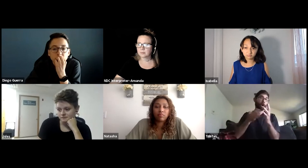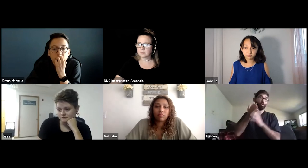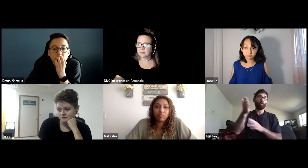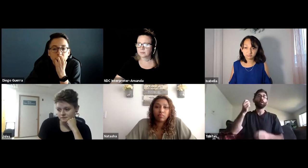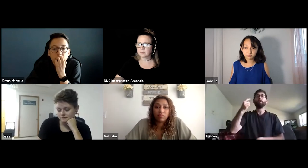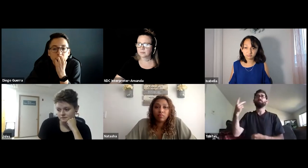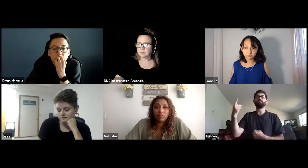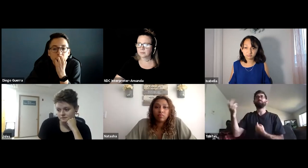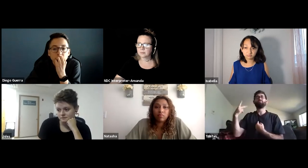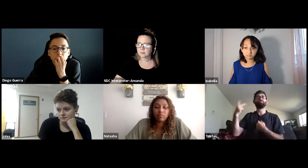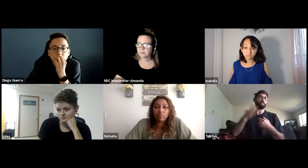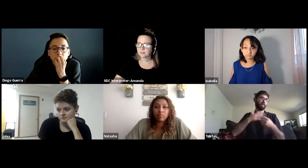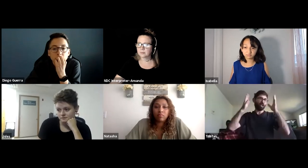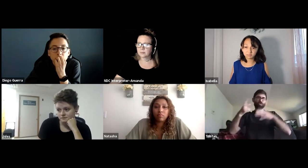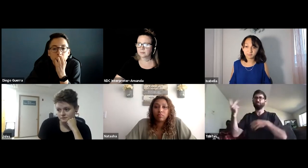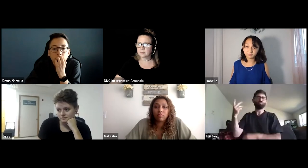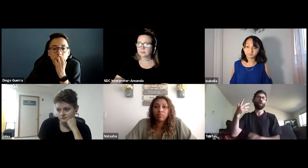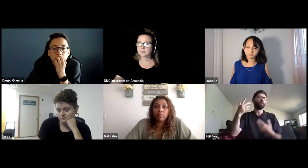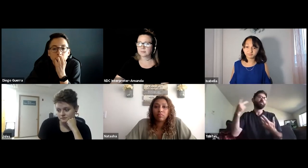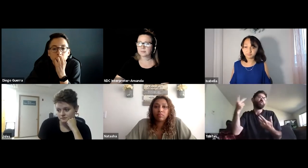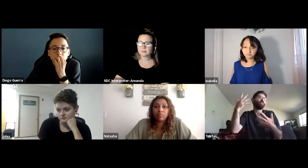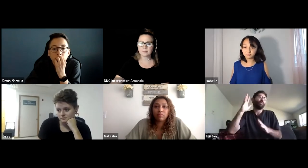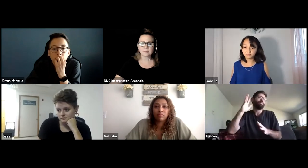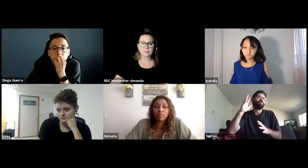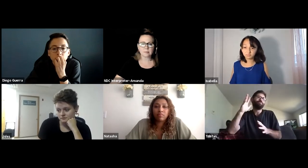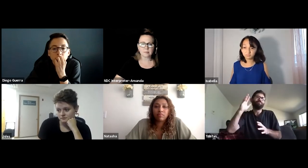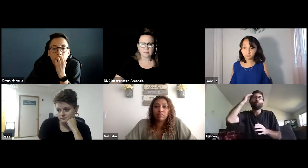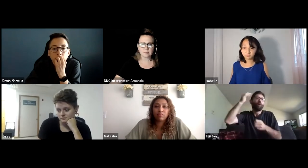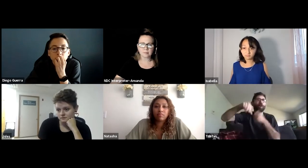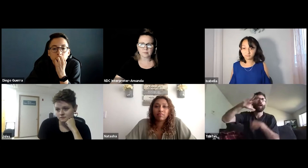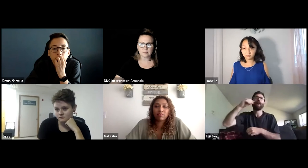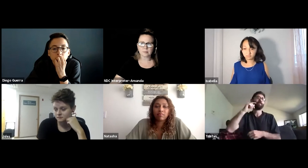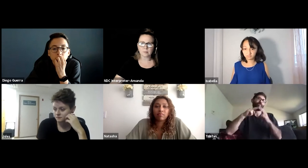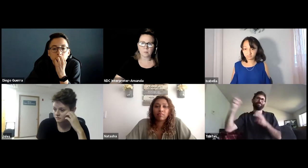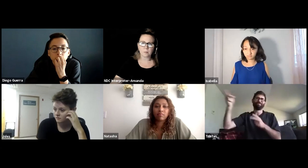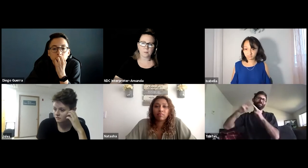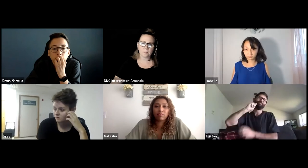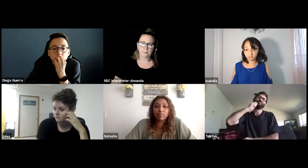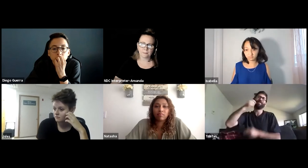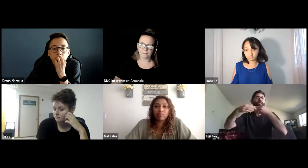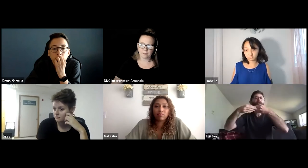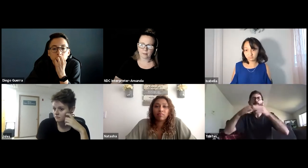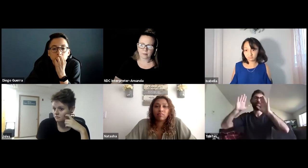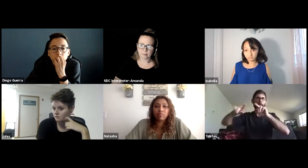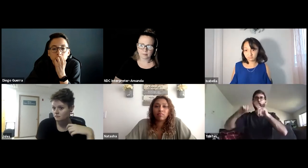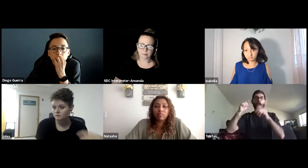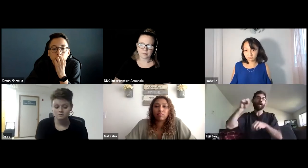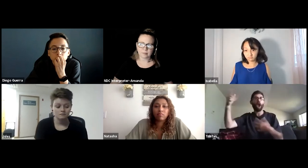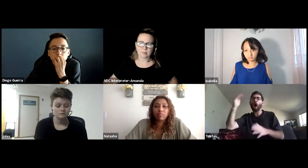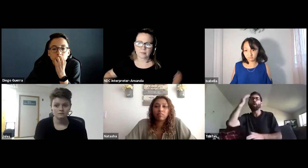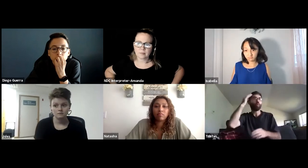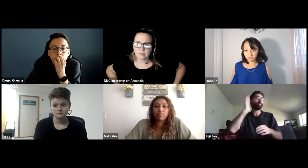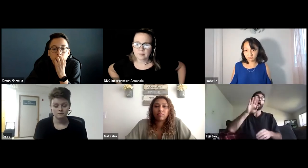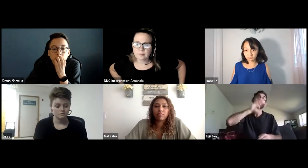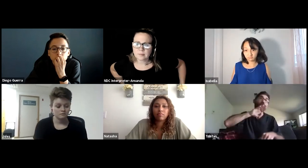For myself, my professor and I, we know each other and they're a cool person.